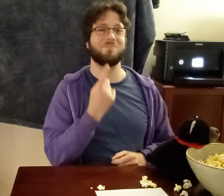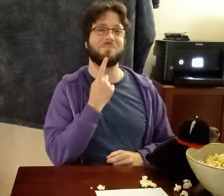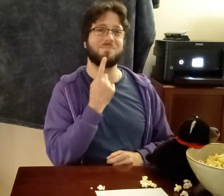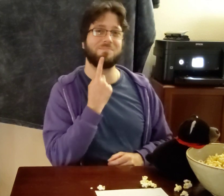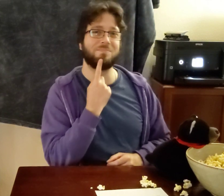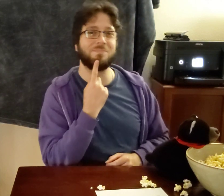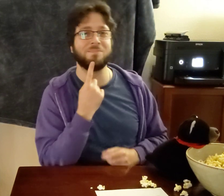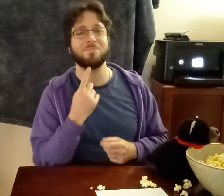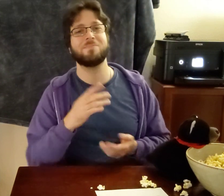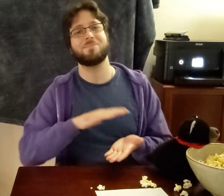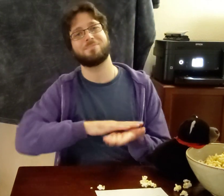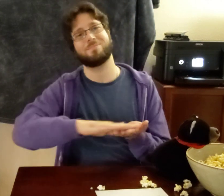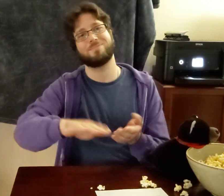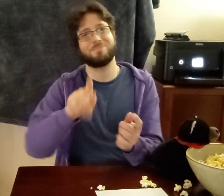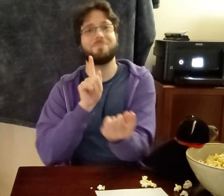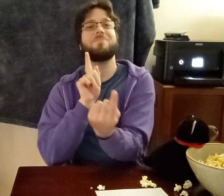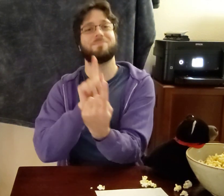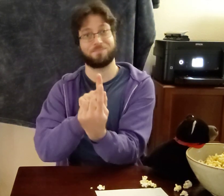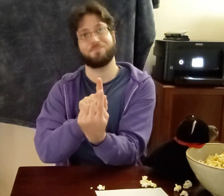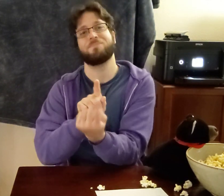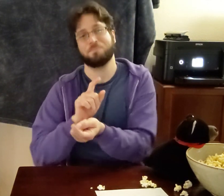IX-bearaldo SAY NICE you-MEET-me